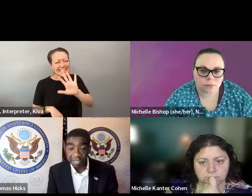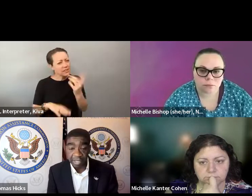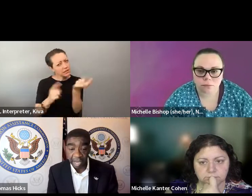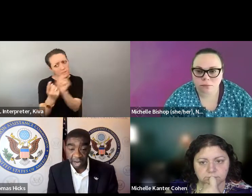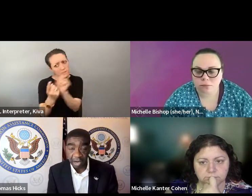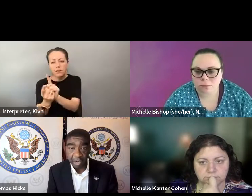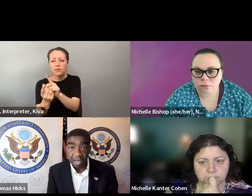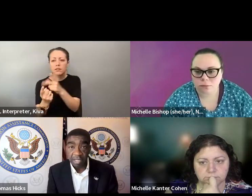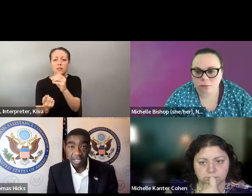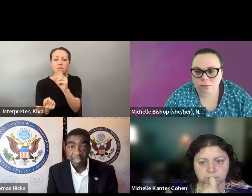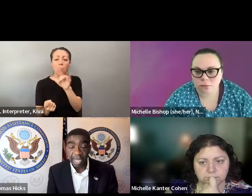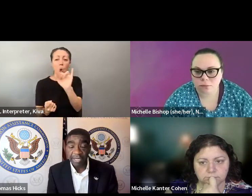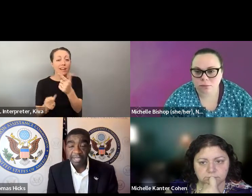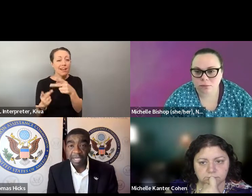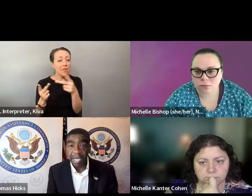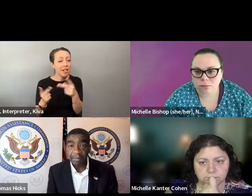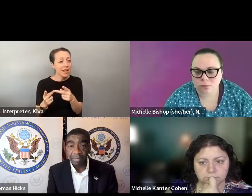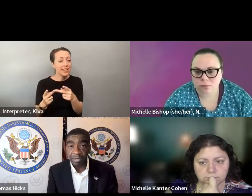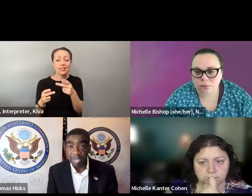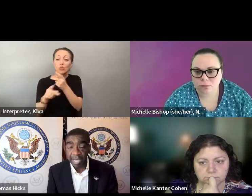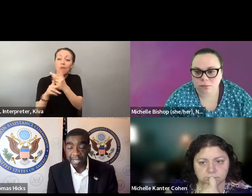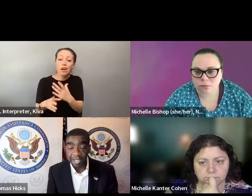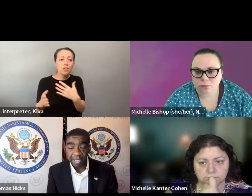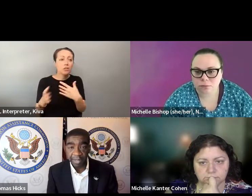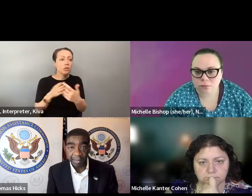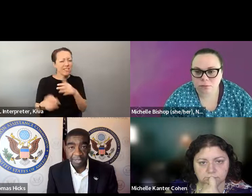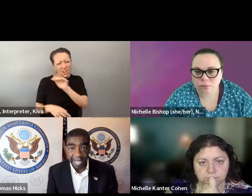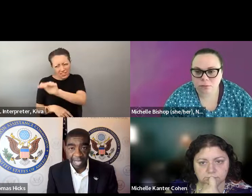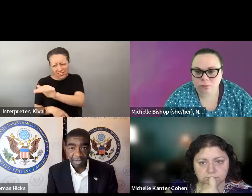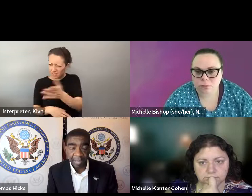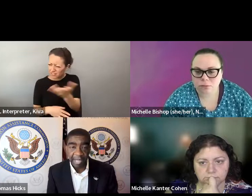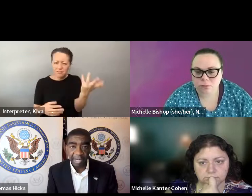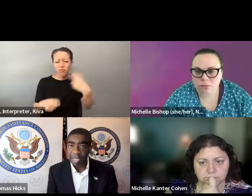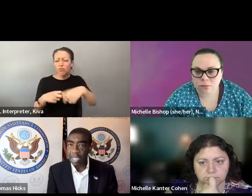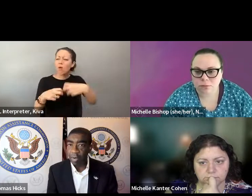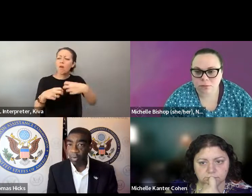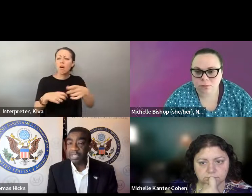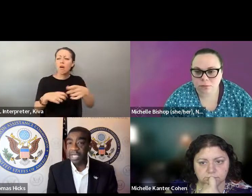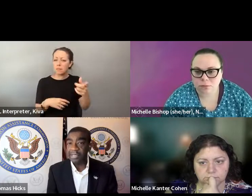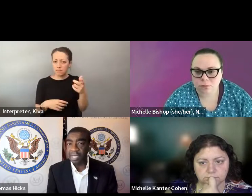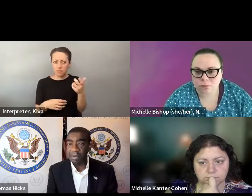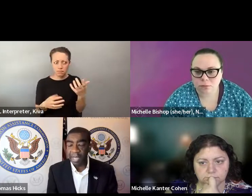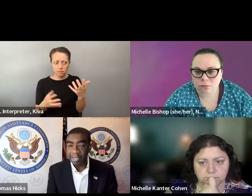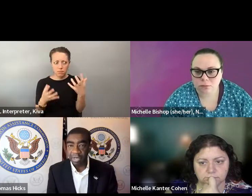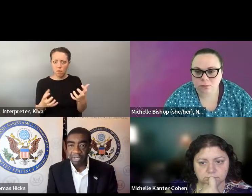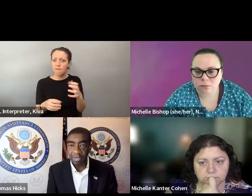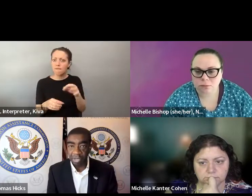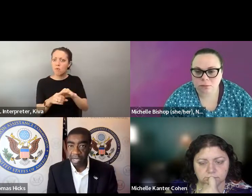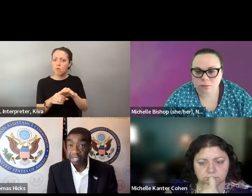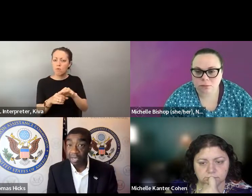time casting your ballot there a polling place, talk to the poll worker, talk to the supervisor that's there.